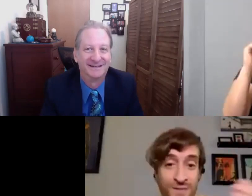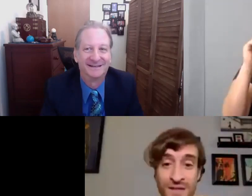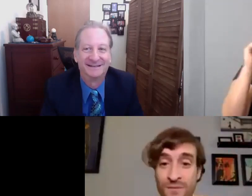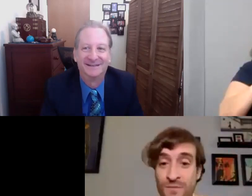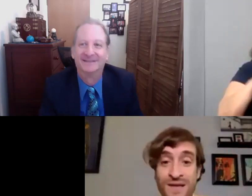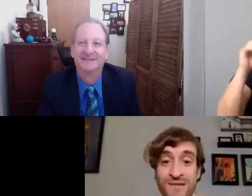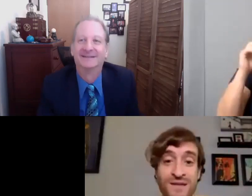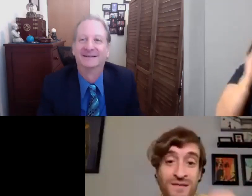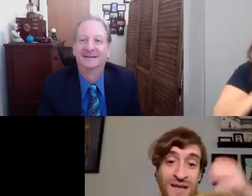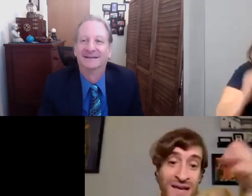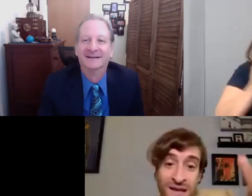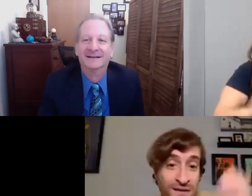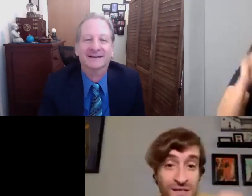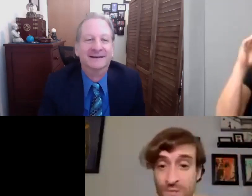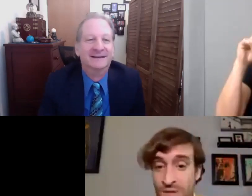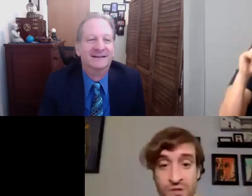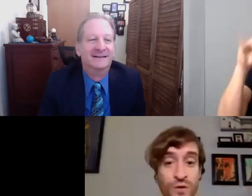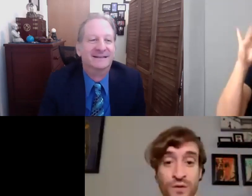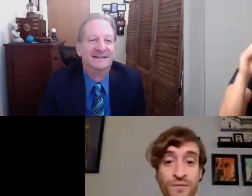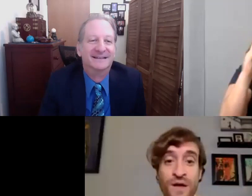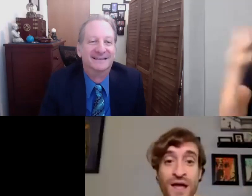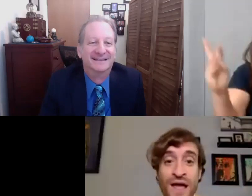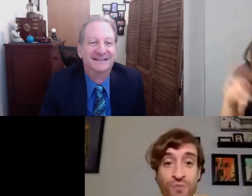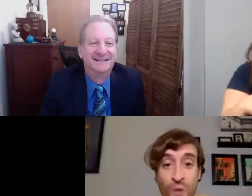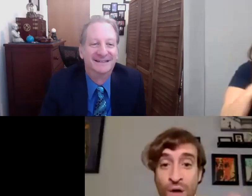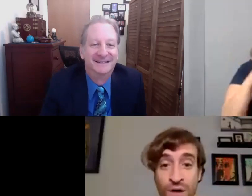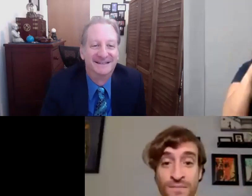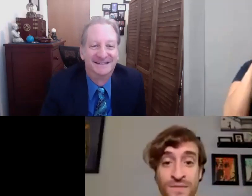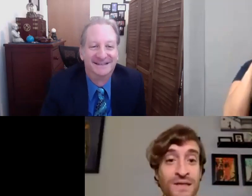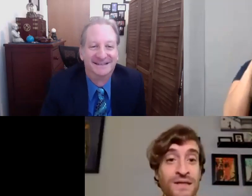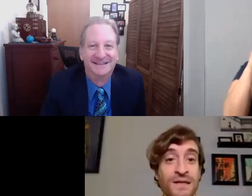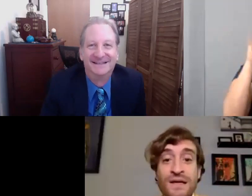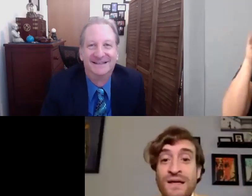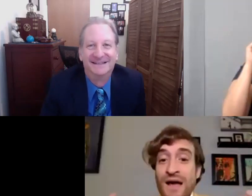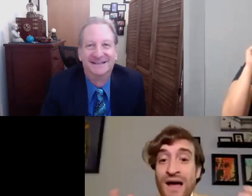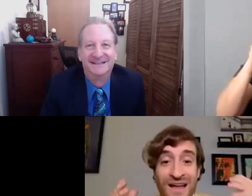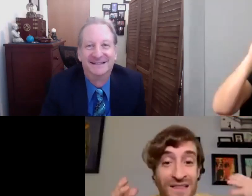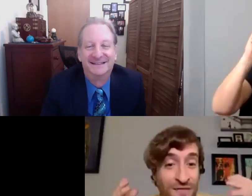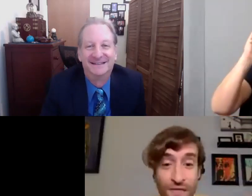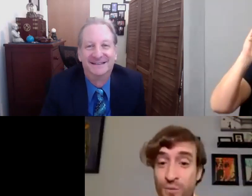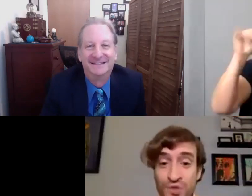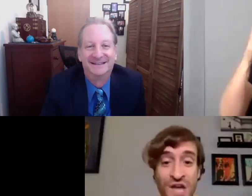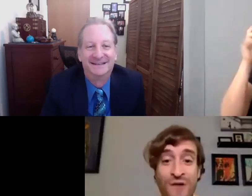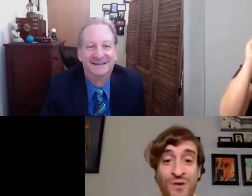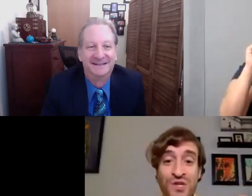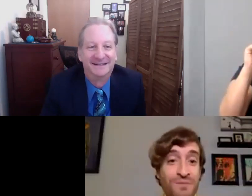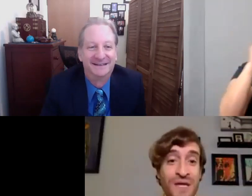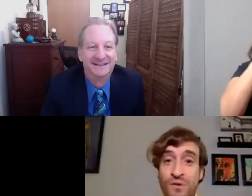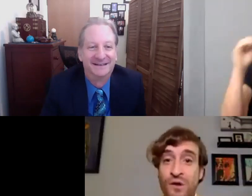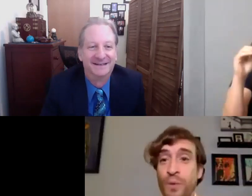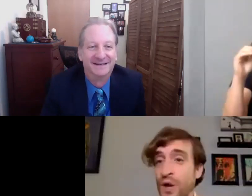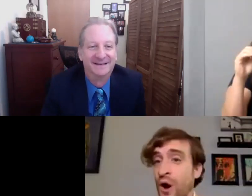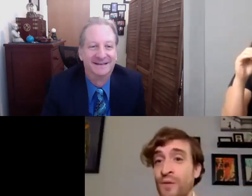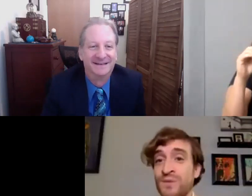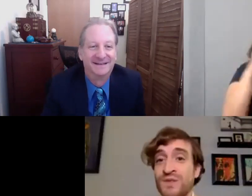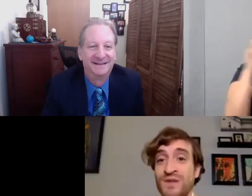West, and Meet the Biz, and Diana Elizabeth Jordan have welcomed uh the film challenge and me with open arms,